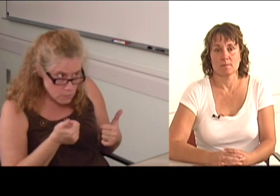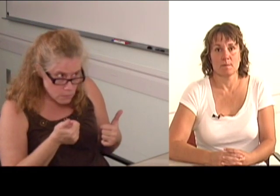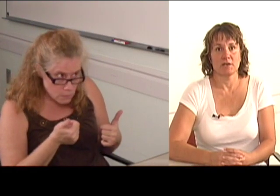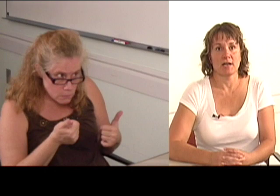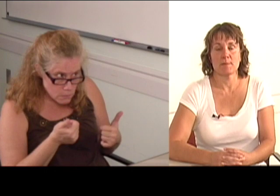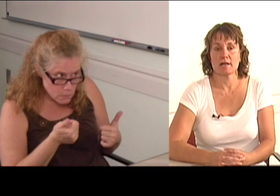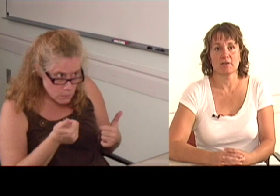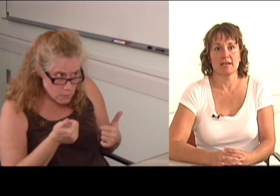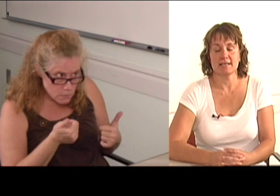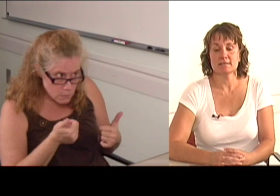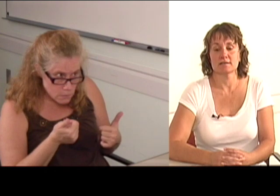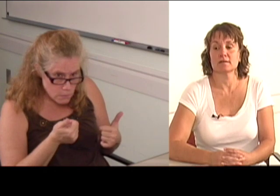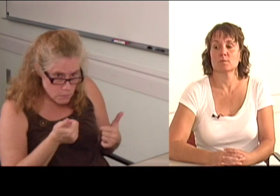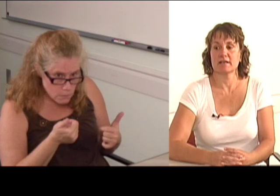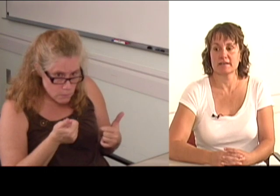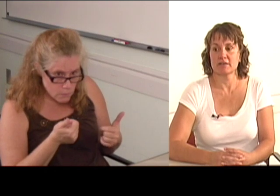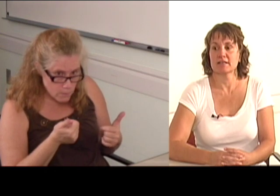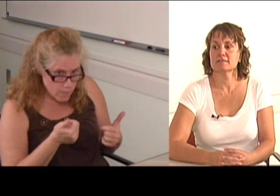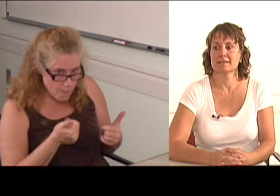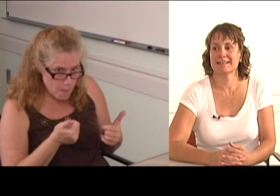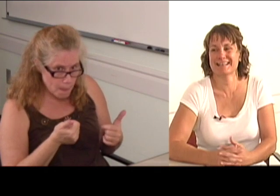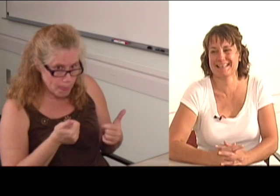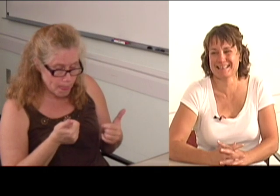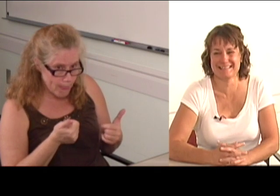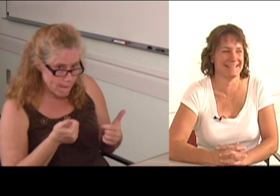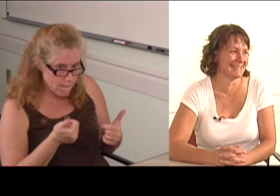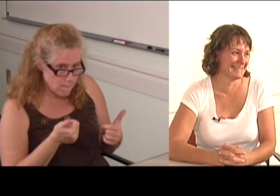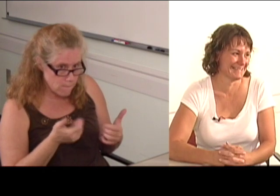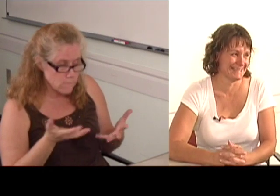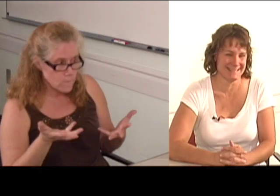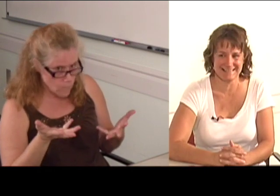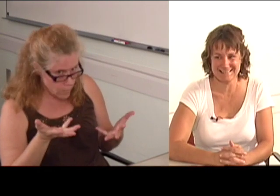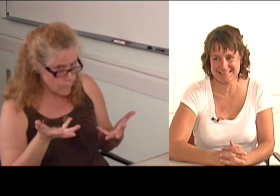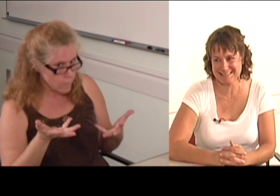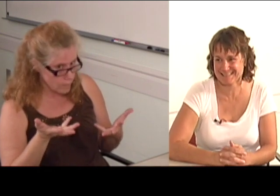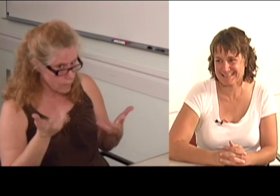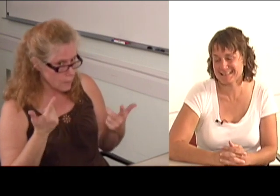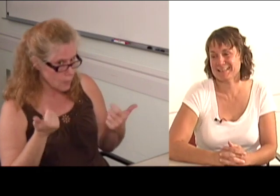My grandma in her 80s started wearing hearing aids.